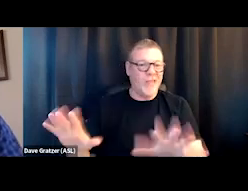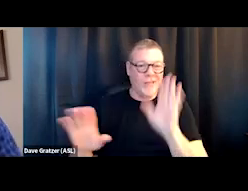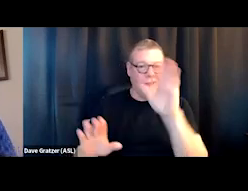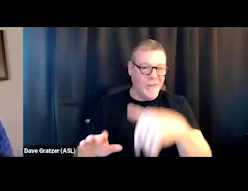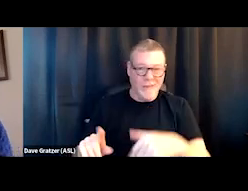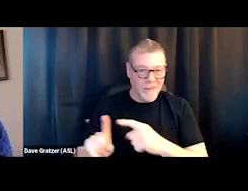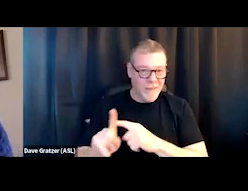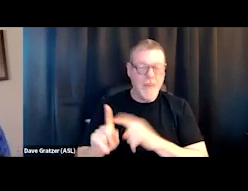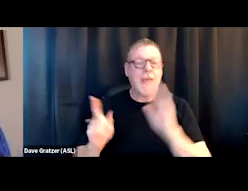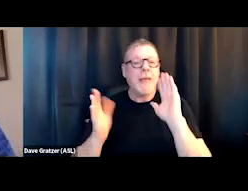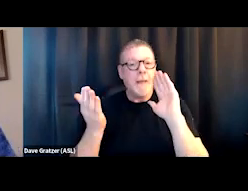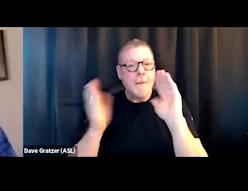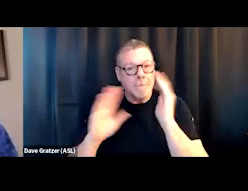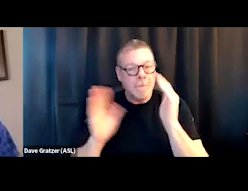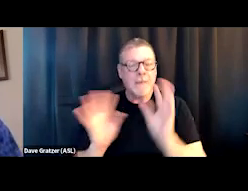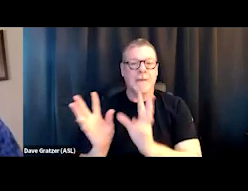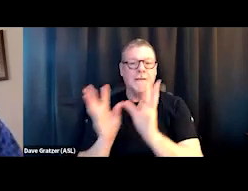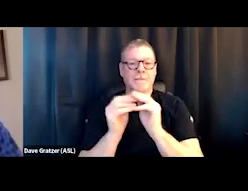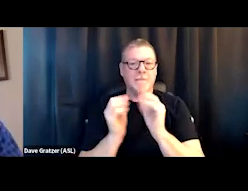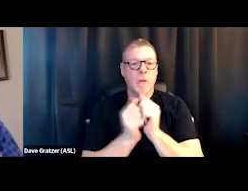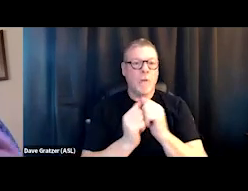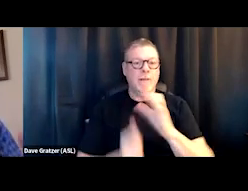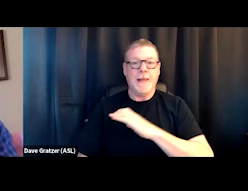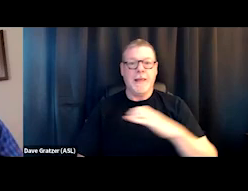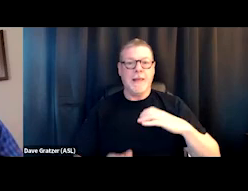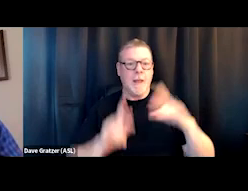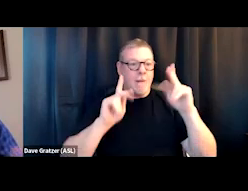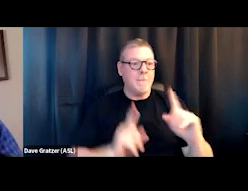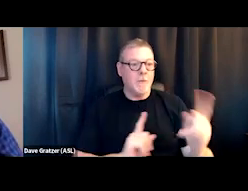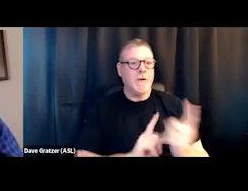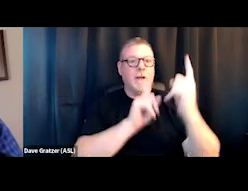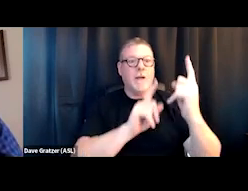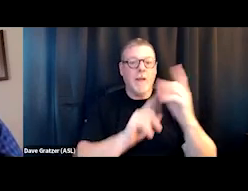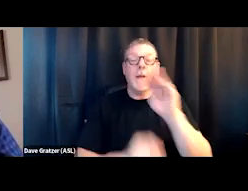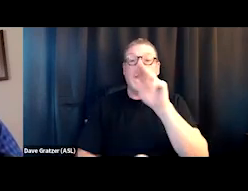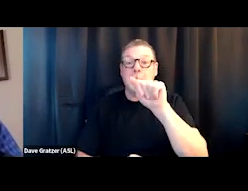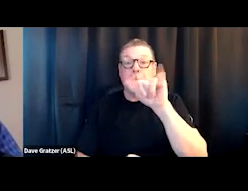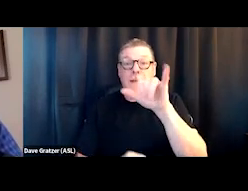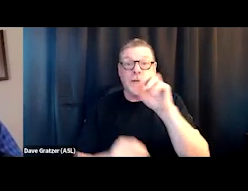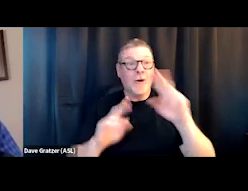compared to meeting with a city councilperson or the mayor, the local government.